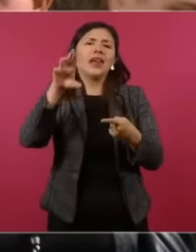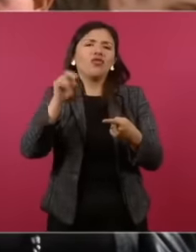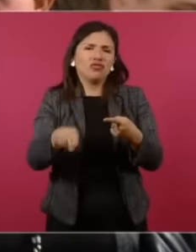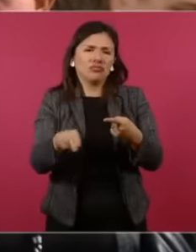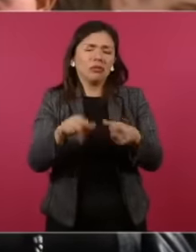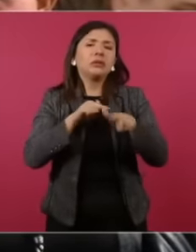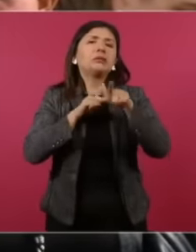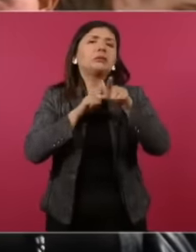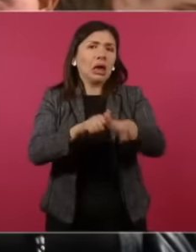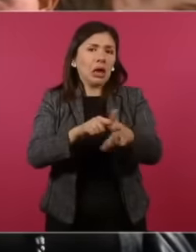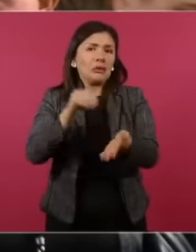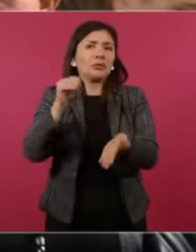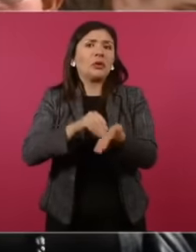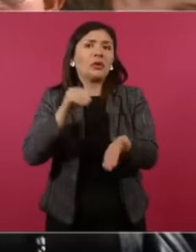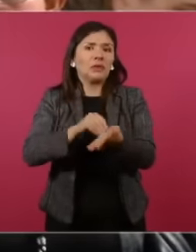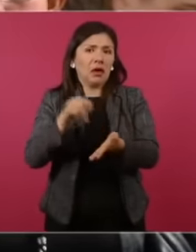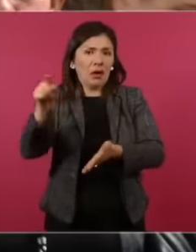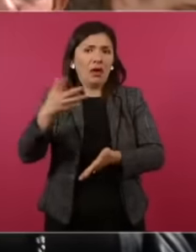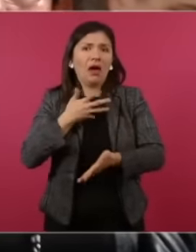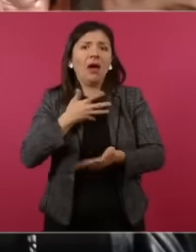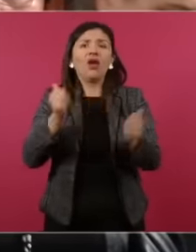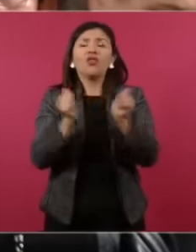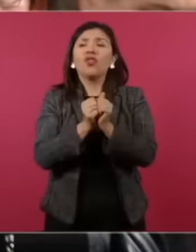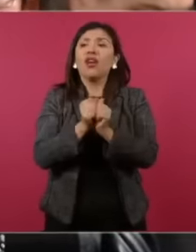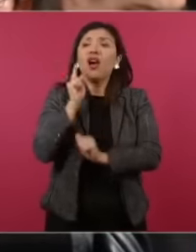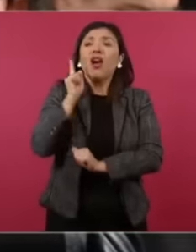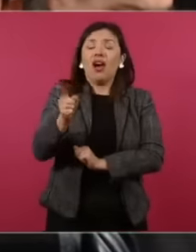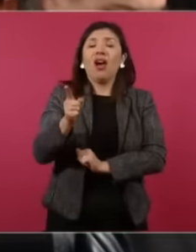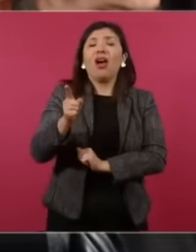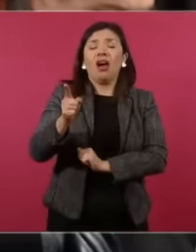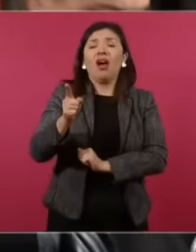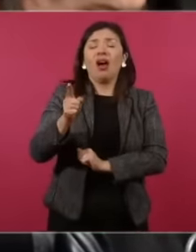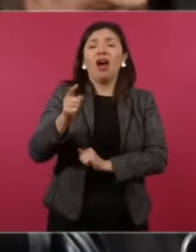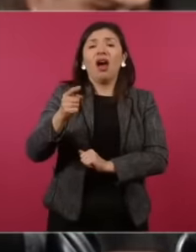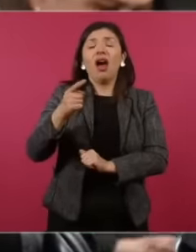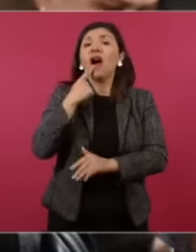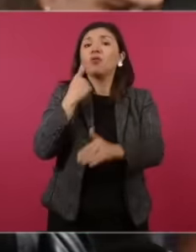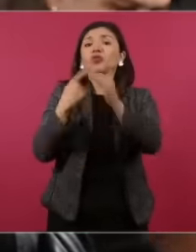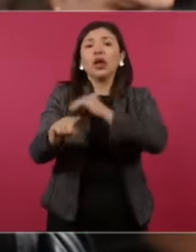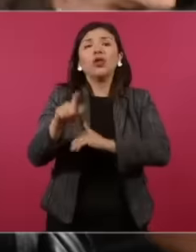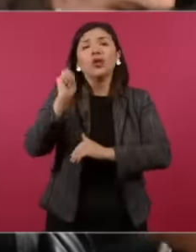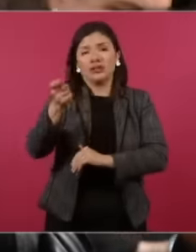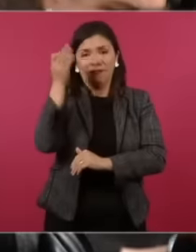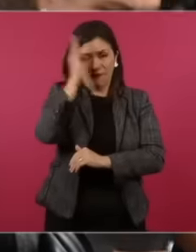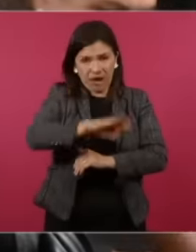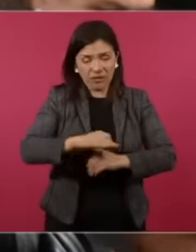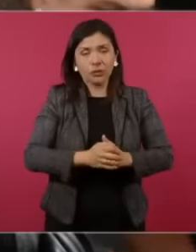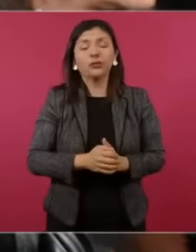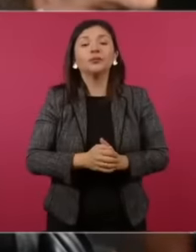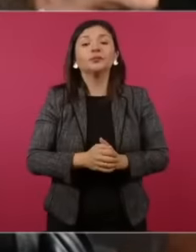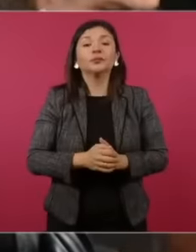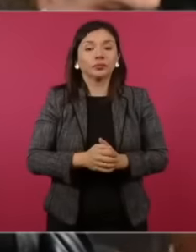accused there for one with a false accusation I already reviewed the file well and among others is